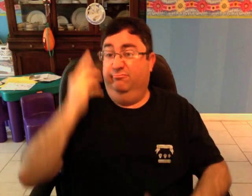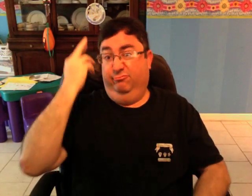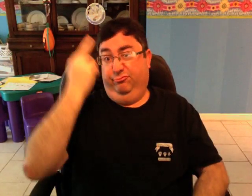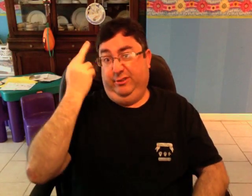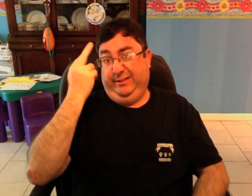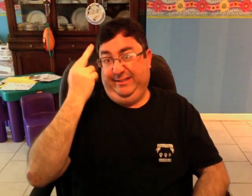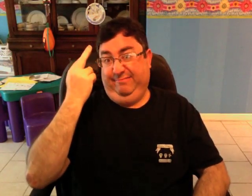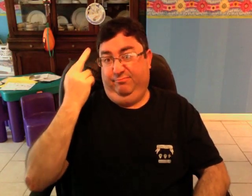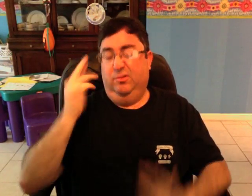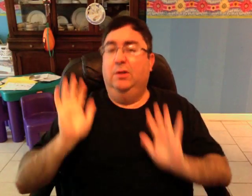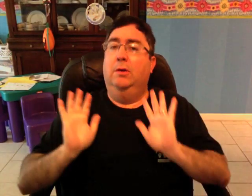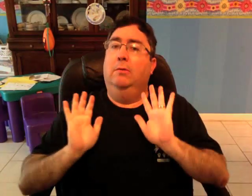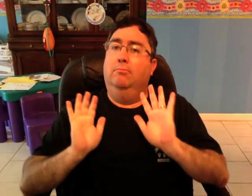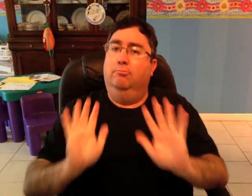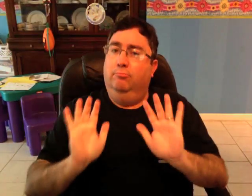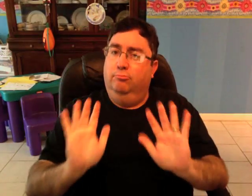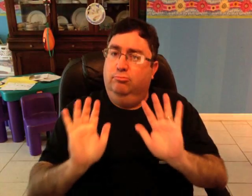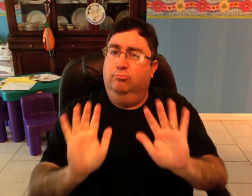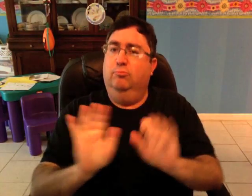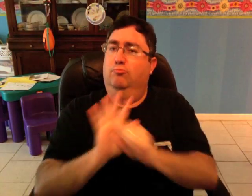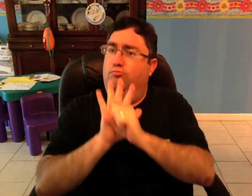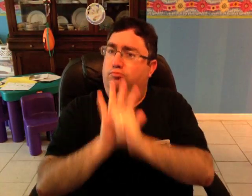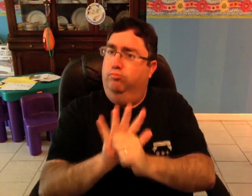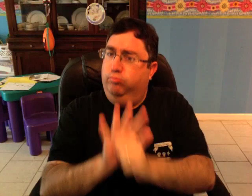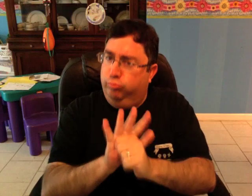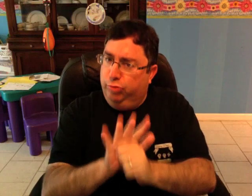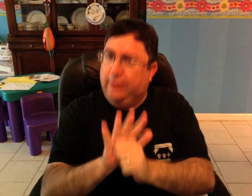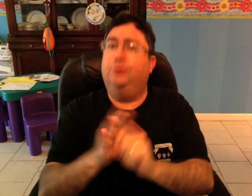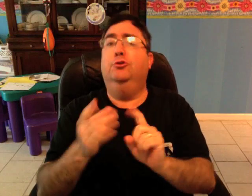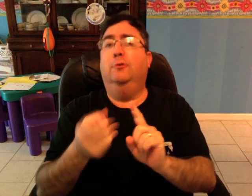Obviously, the FDA lowered the age due to pressure from the